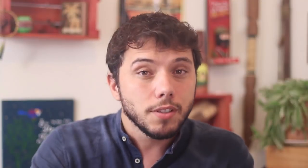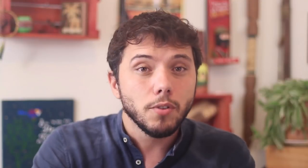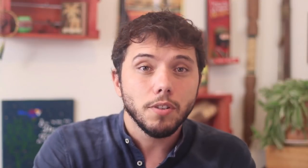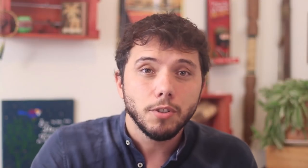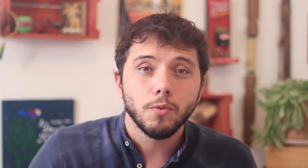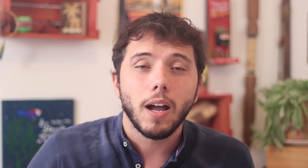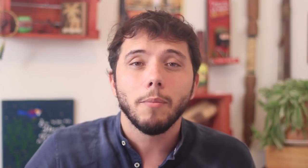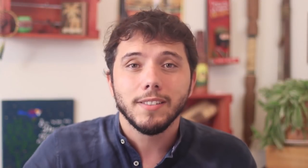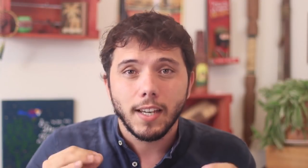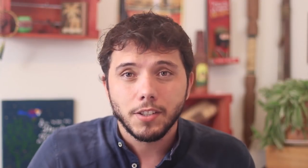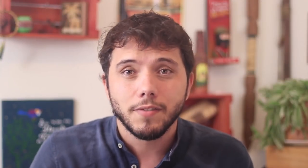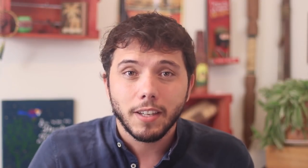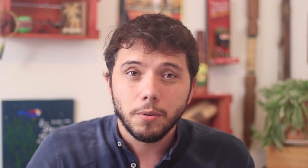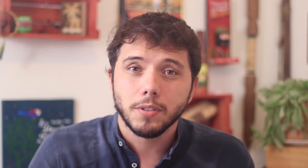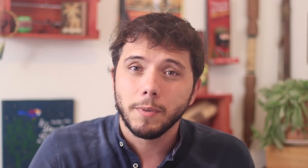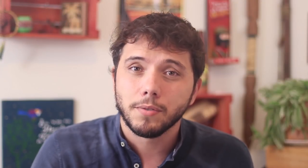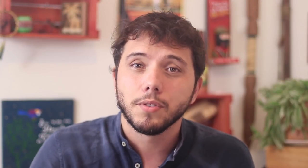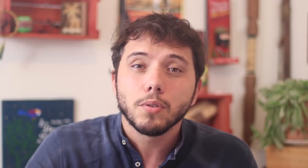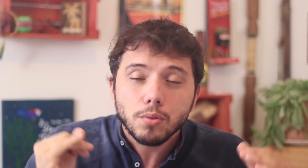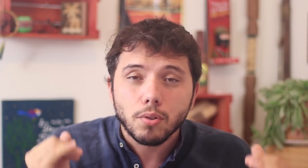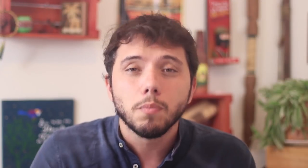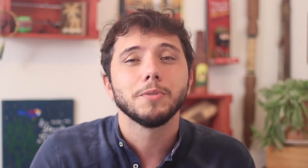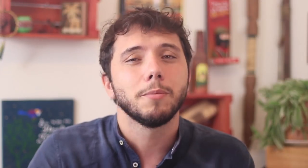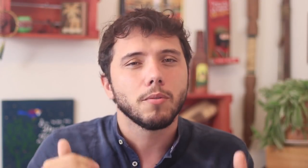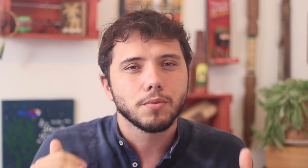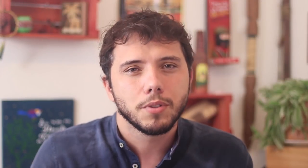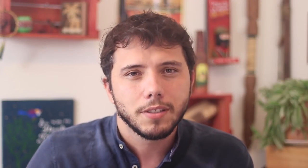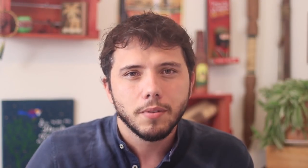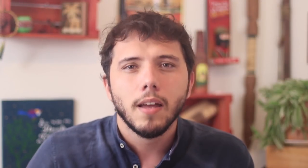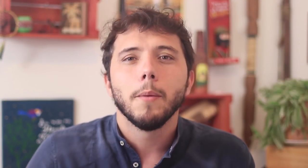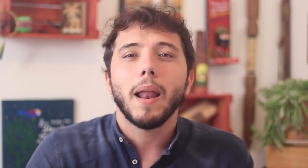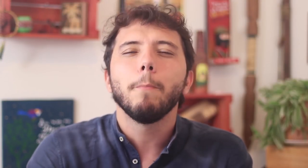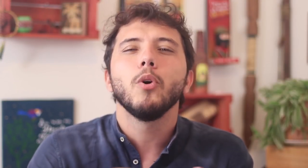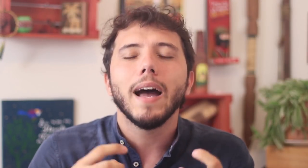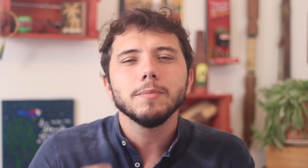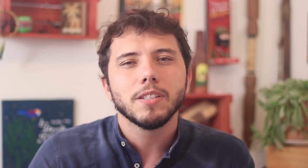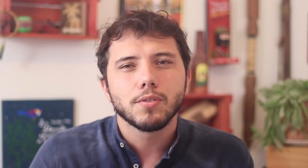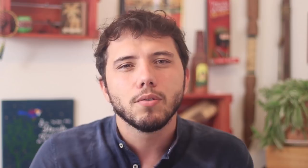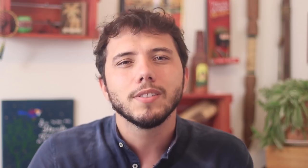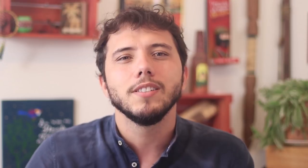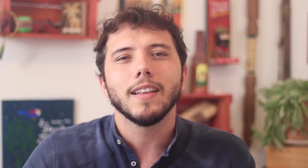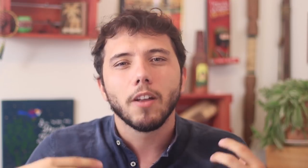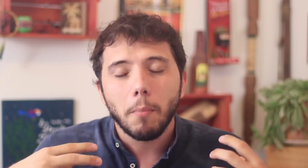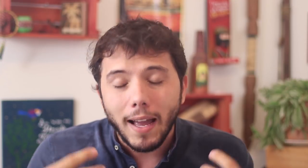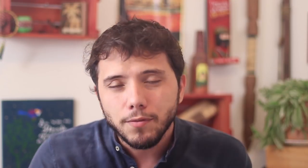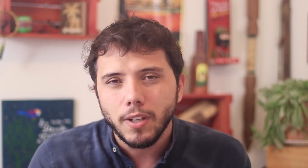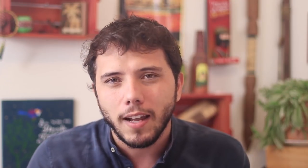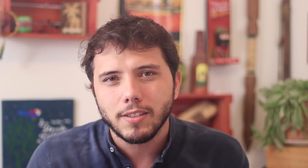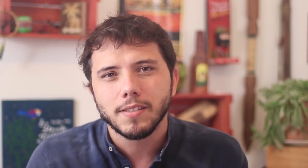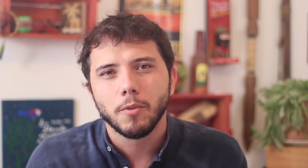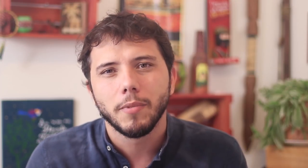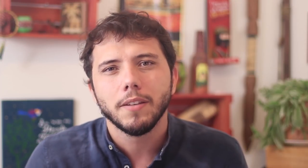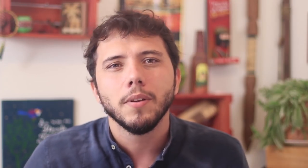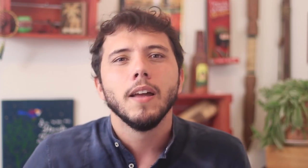By the way , later today I will be announcing an initiative that me and others have been working on to support people that are even more vulnerable at this moment.